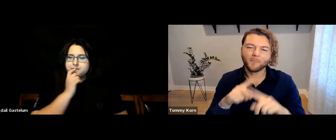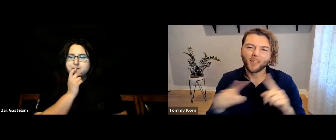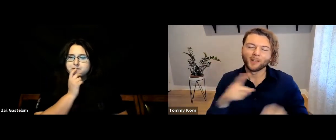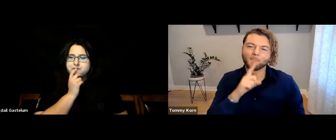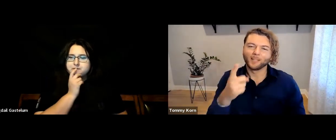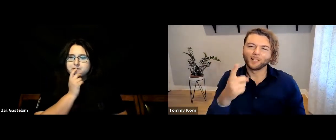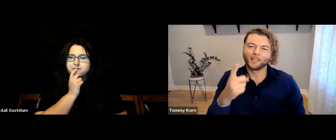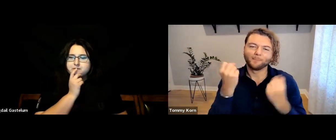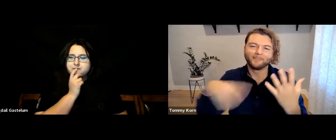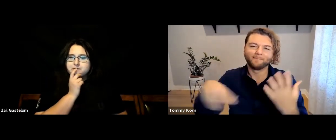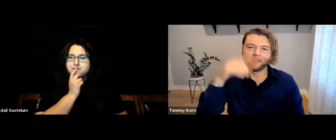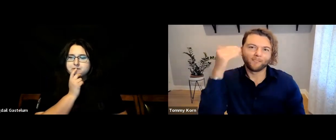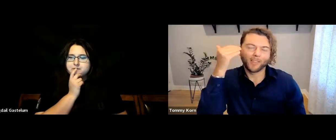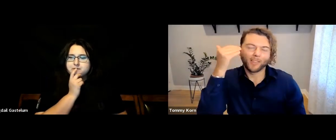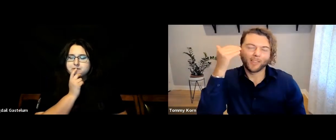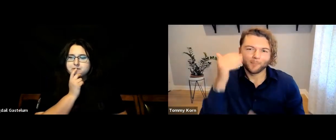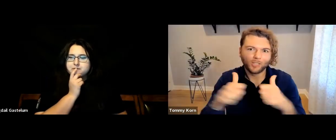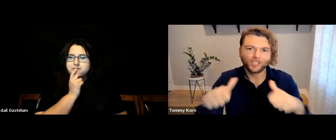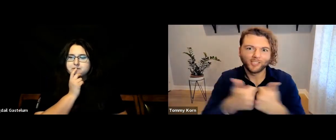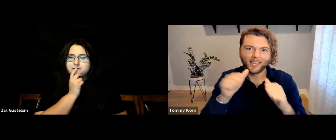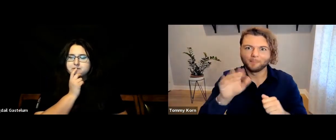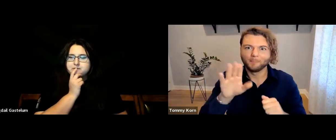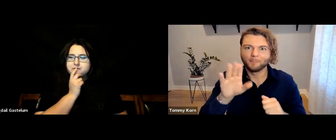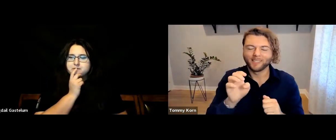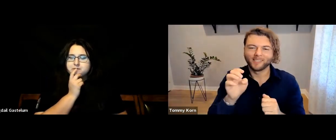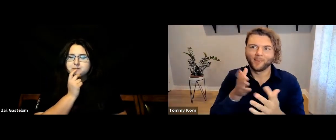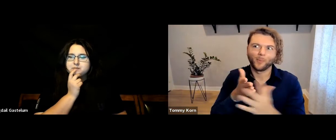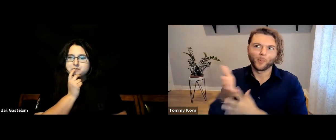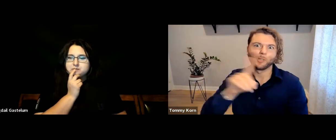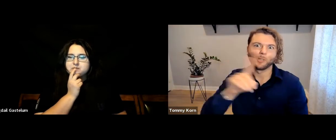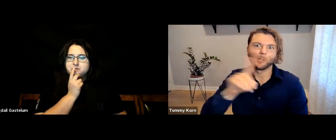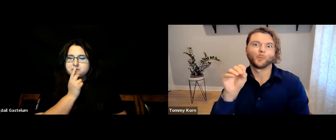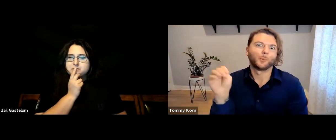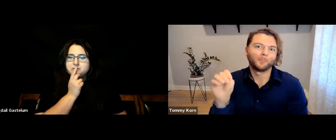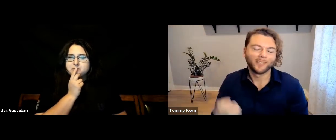but you likely already know the challenges since you all have experience with Zoom.